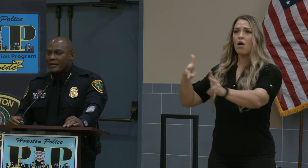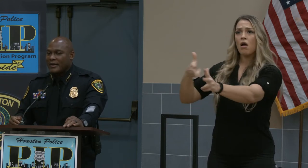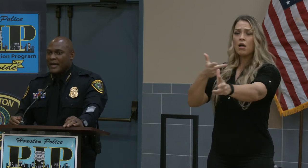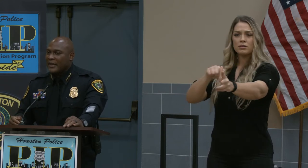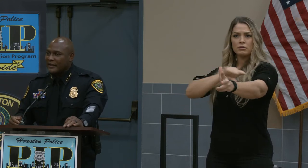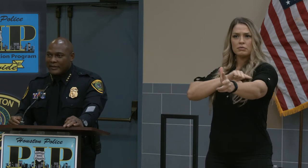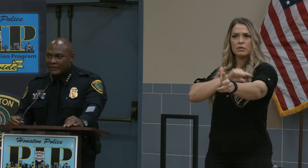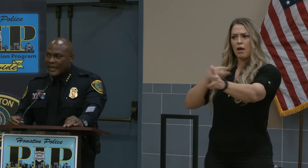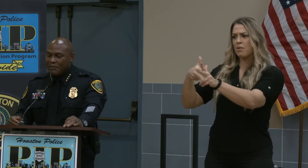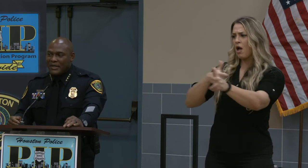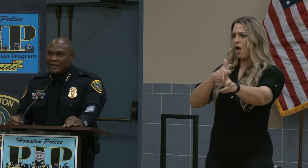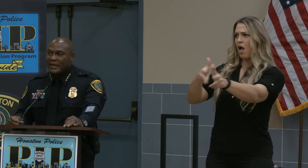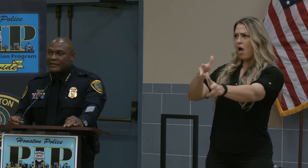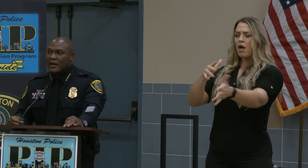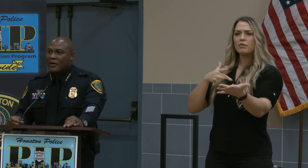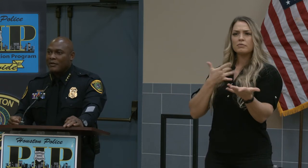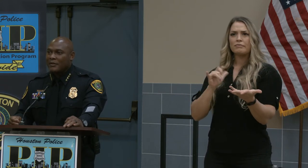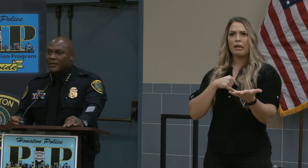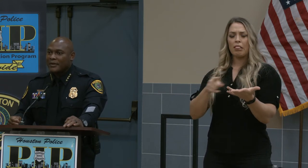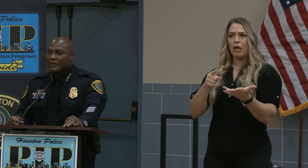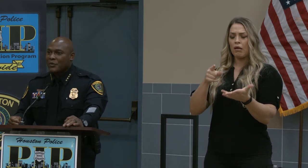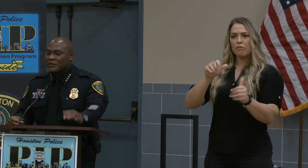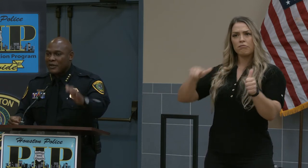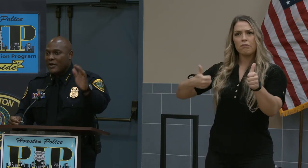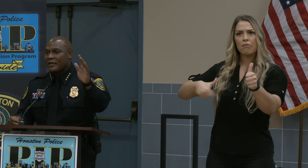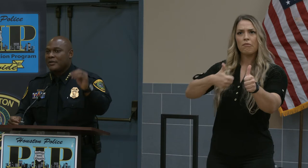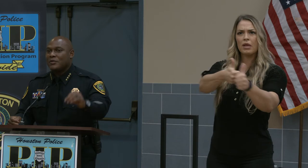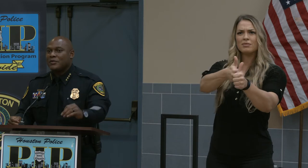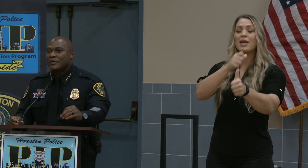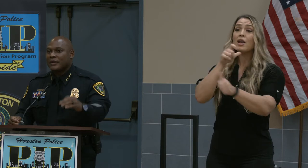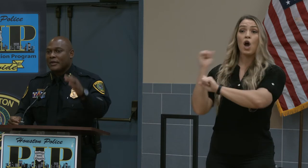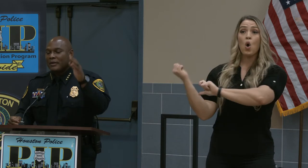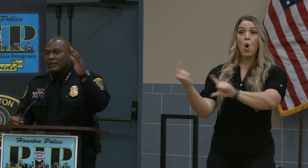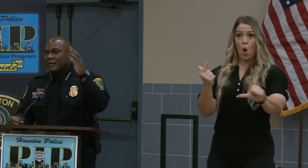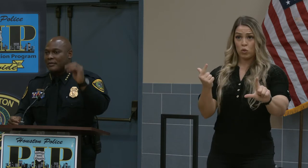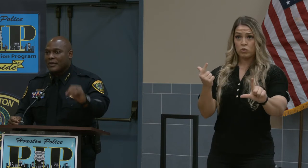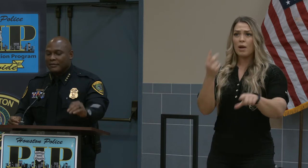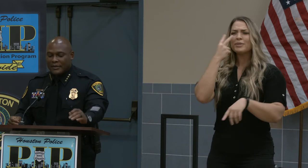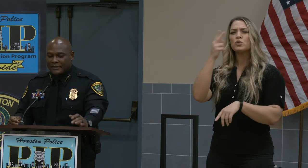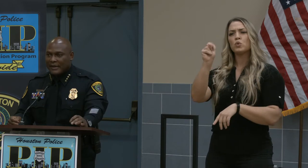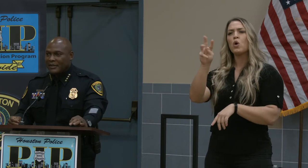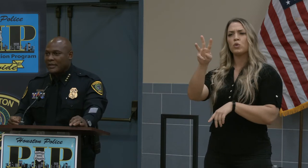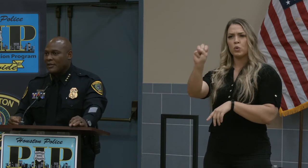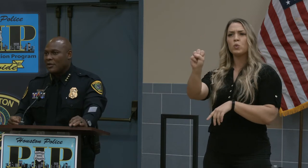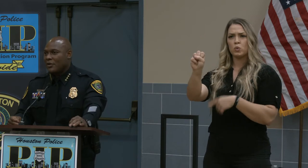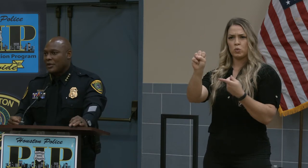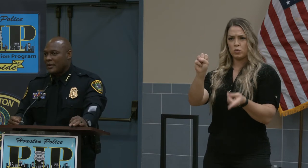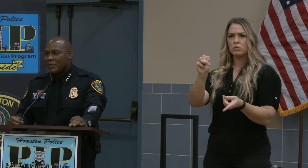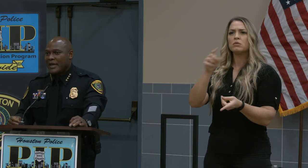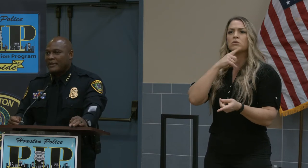Now, that does not mean that's all of them. We saw the news. The 17-year-old young man that's